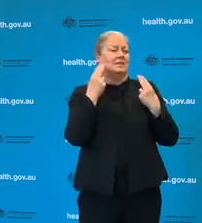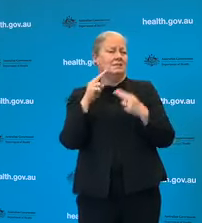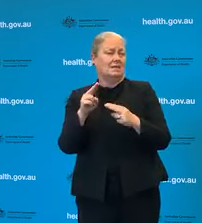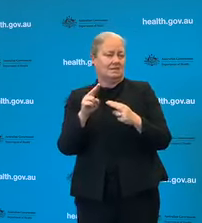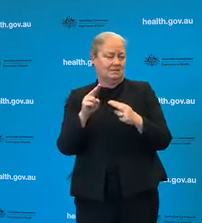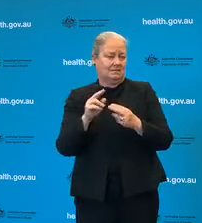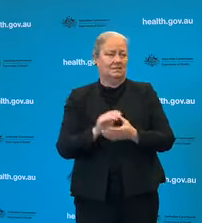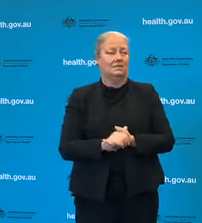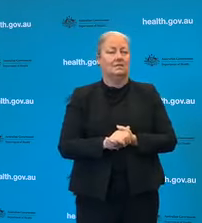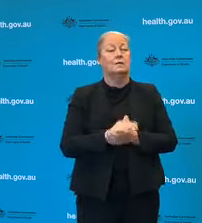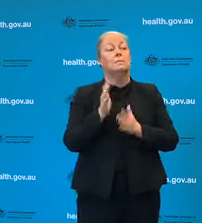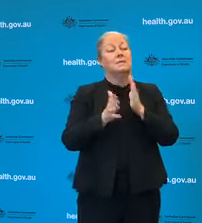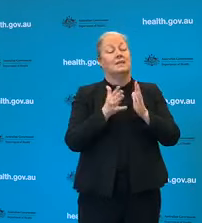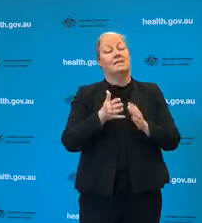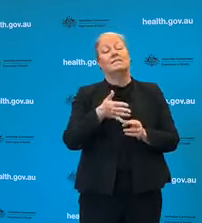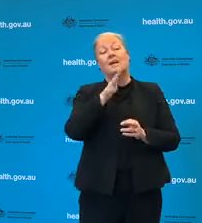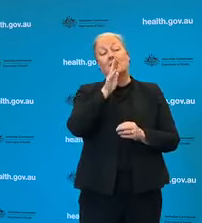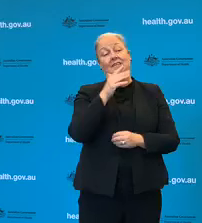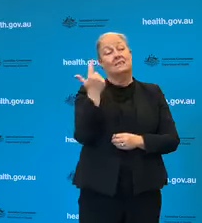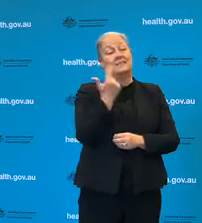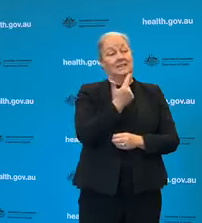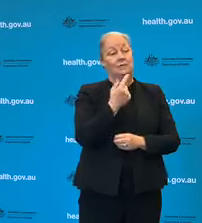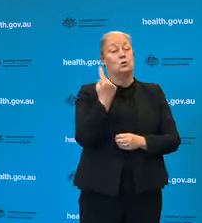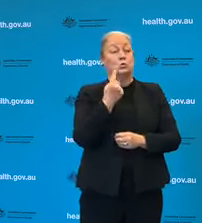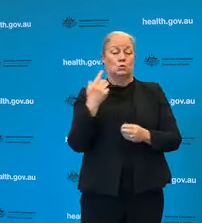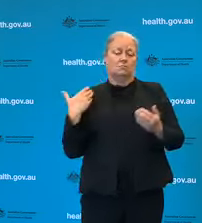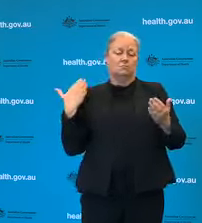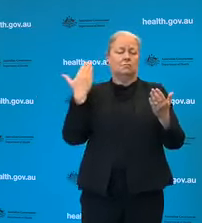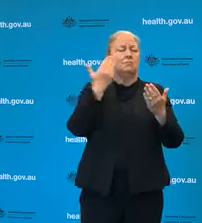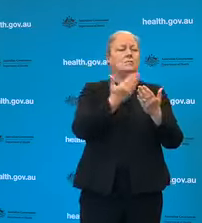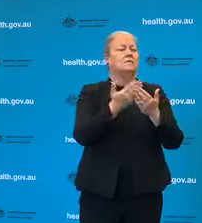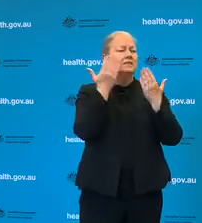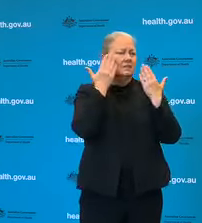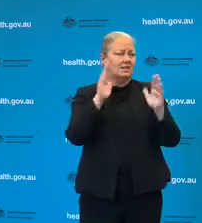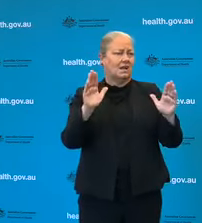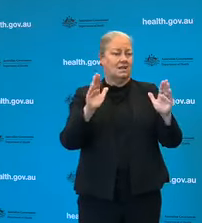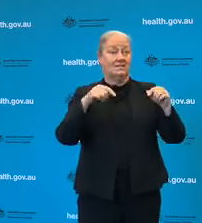517 people have lost their lives to Coronavirus disease in Australia